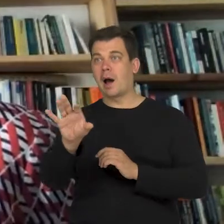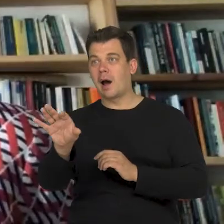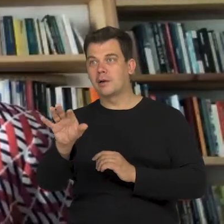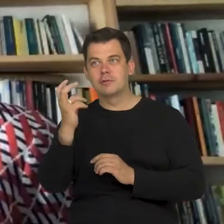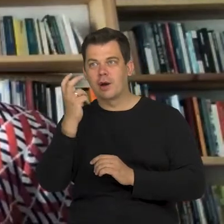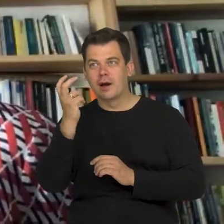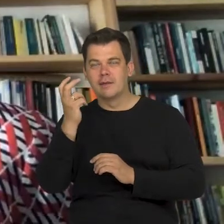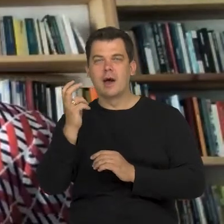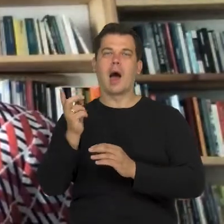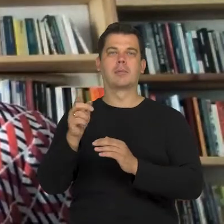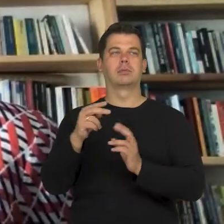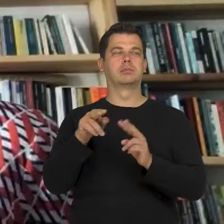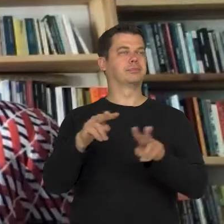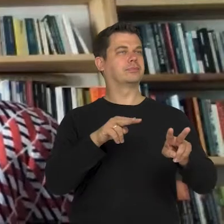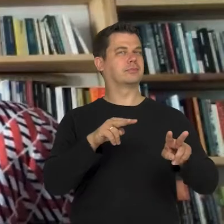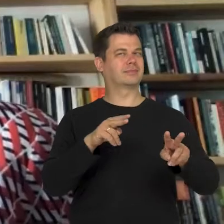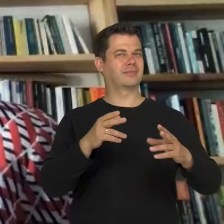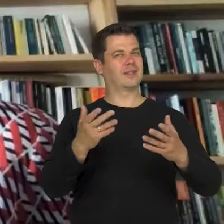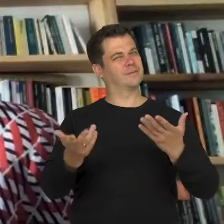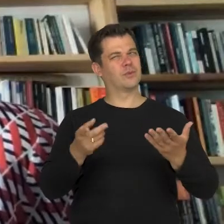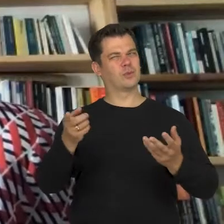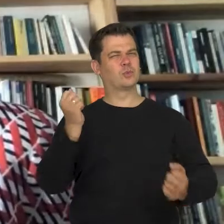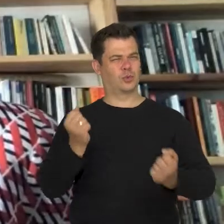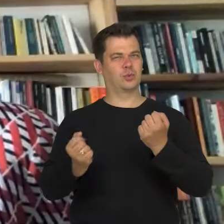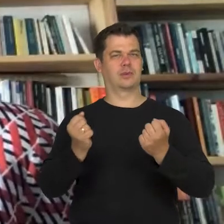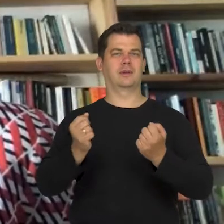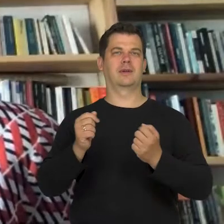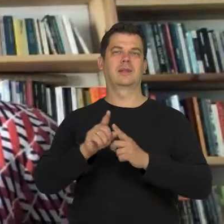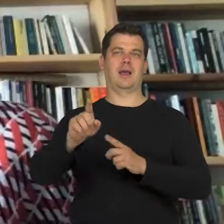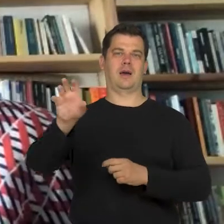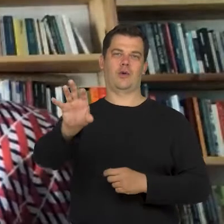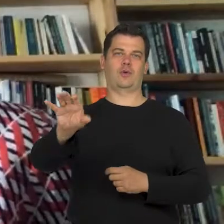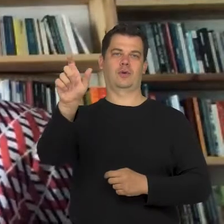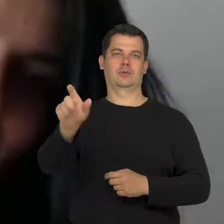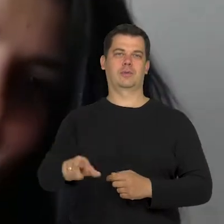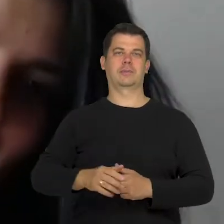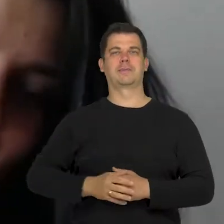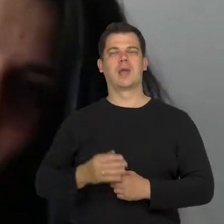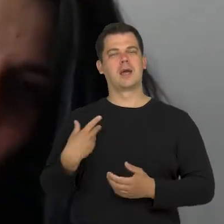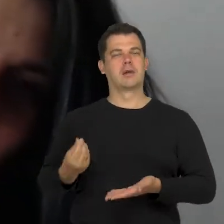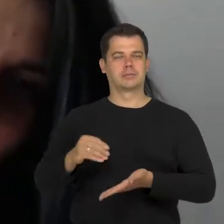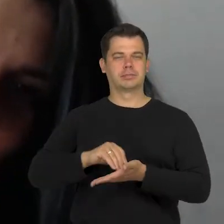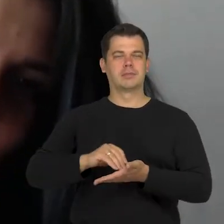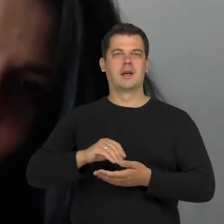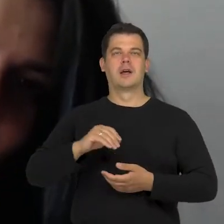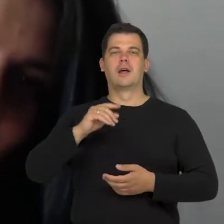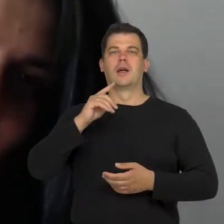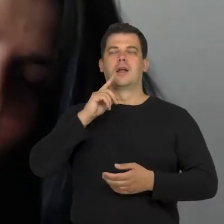in aw way that will not be uncomfortable for the person we look at. Here I would like to add something about my experience from 21,